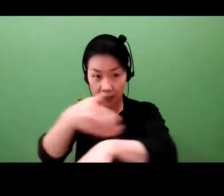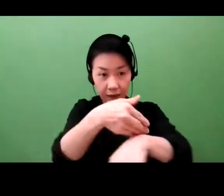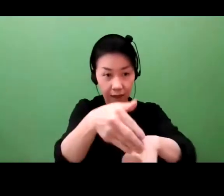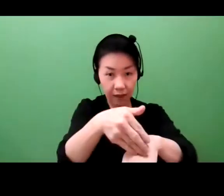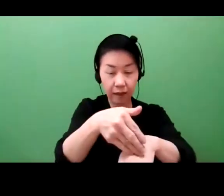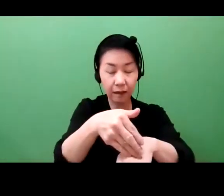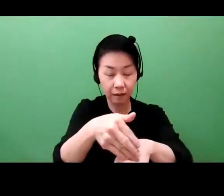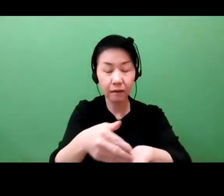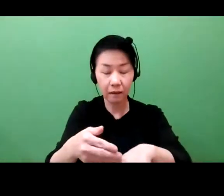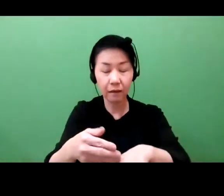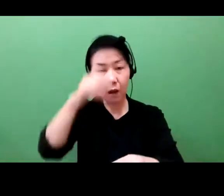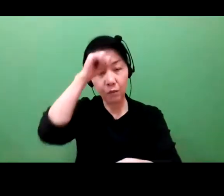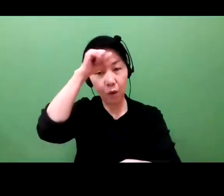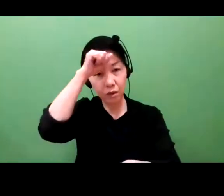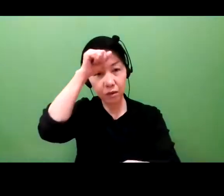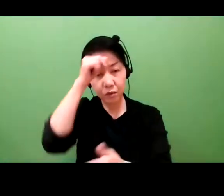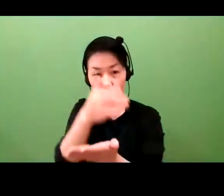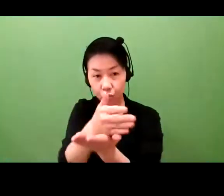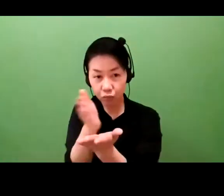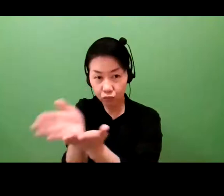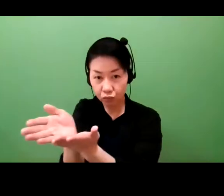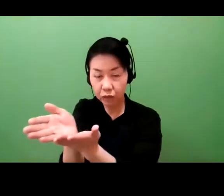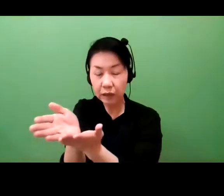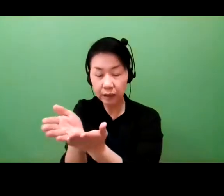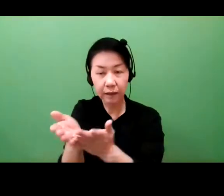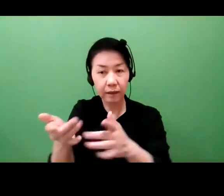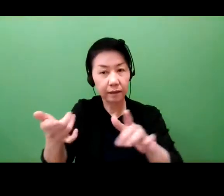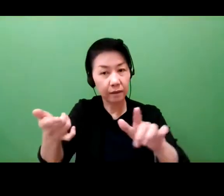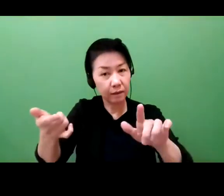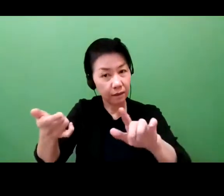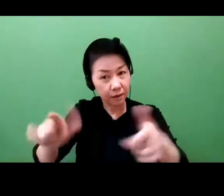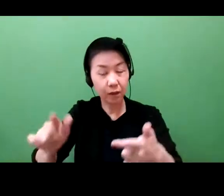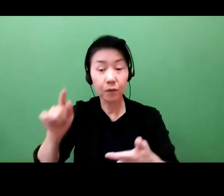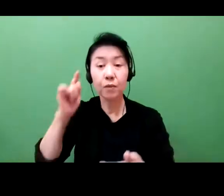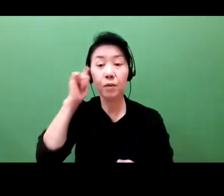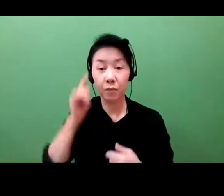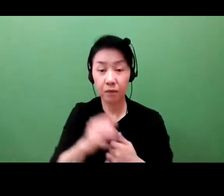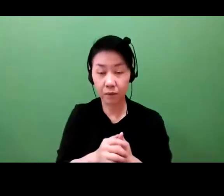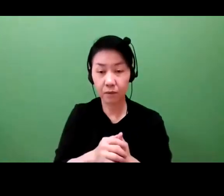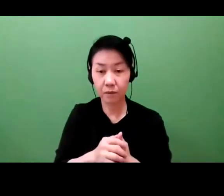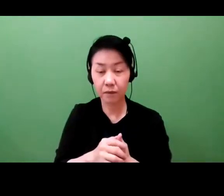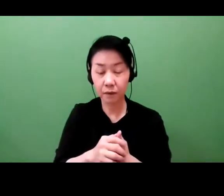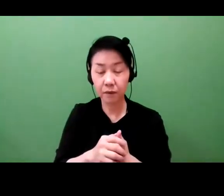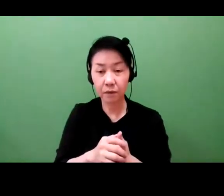You are only going to commercialize one of those, let's say. So you can keep that one to yourself.